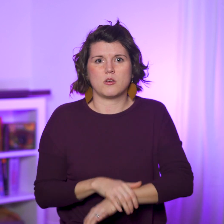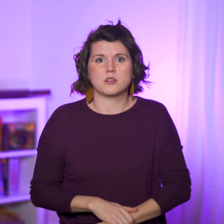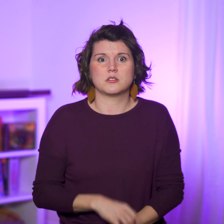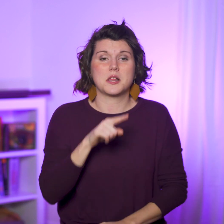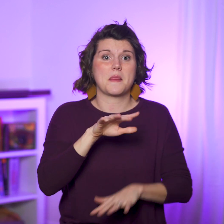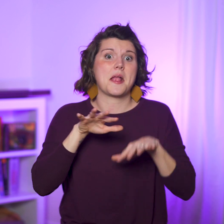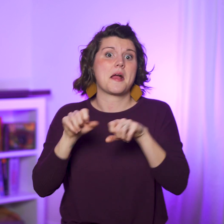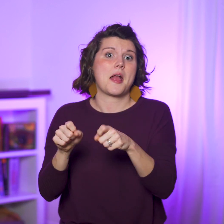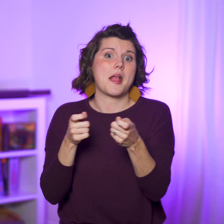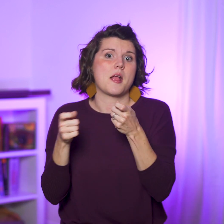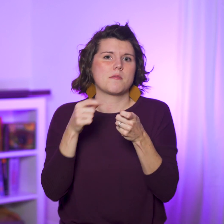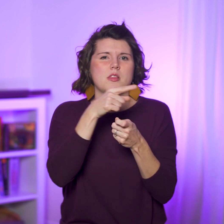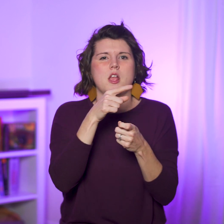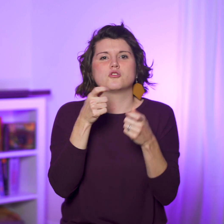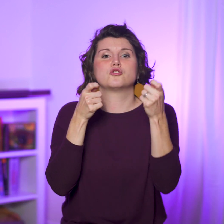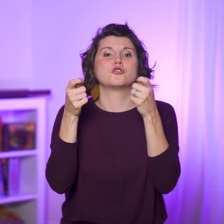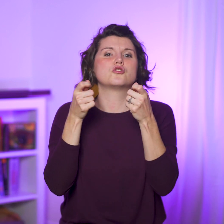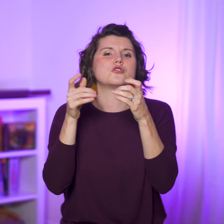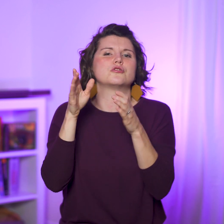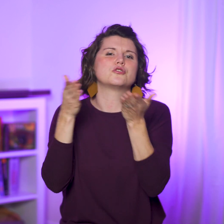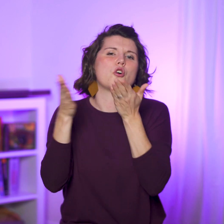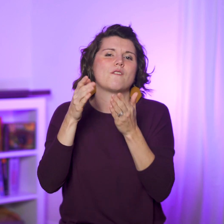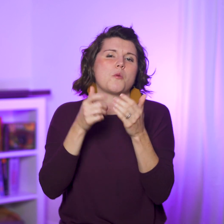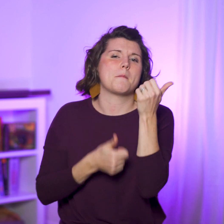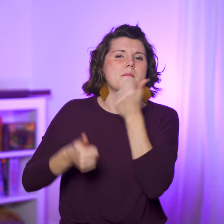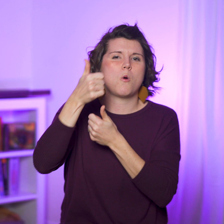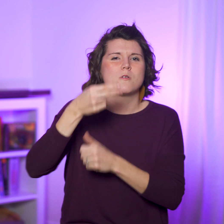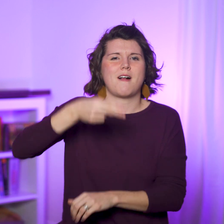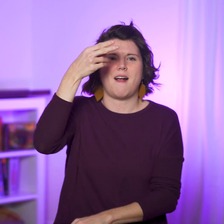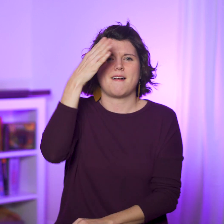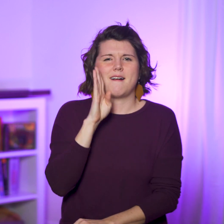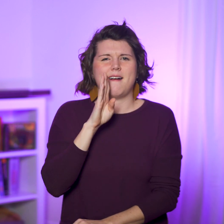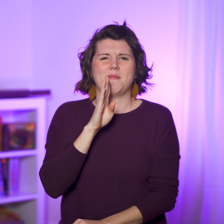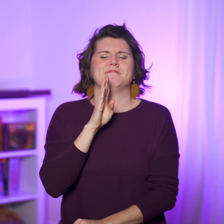disrupts their message by claiming they serve the Most High God.